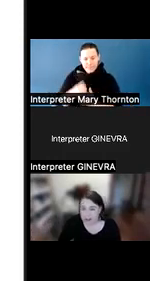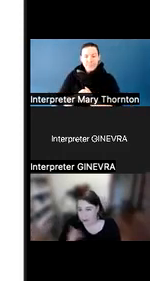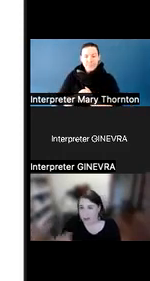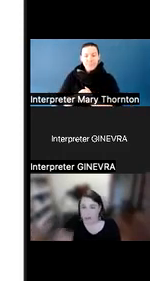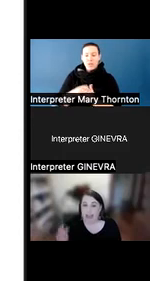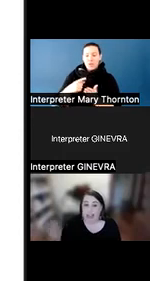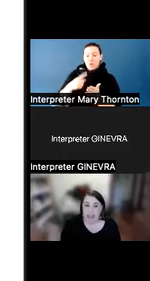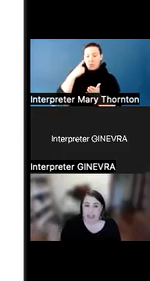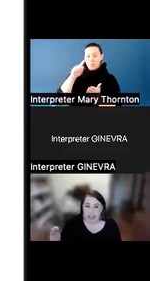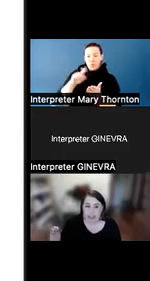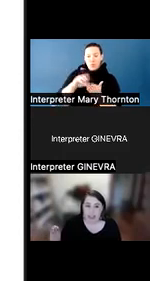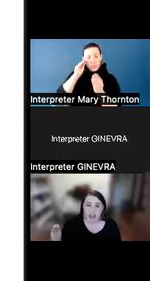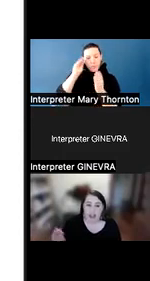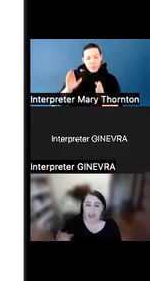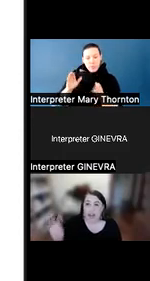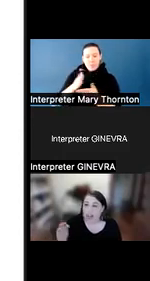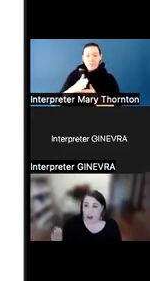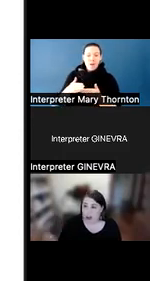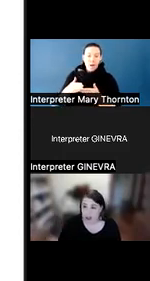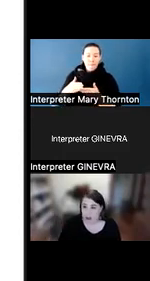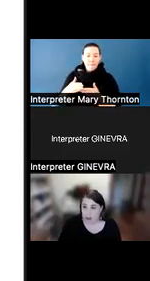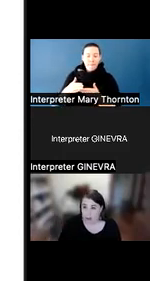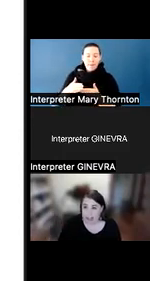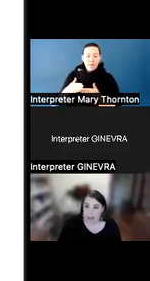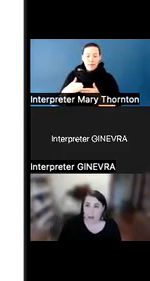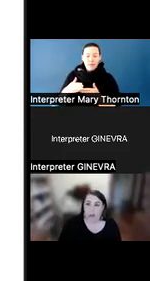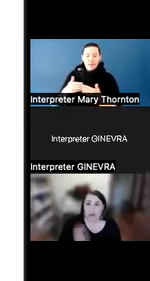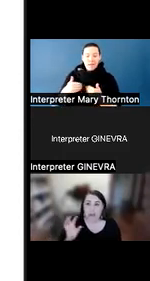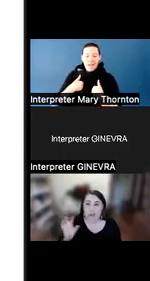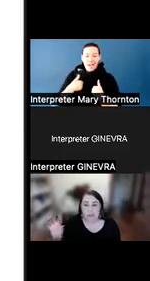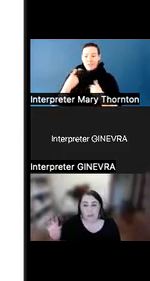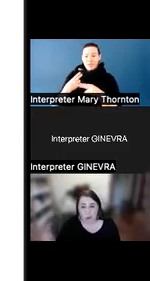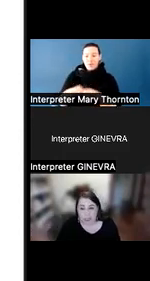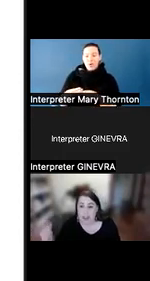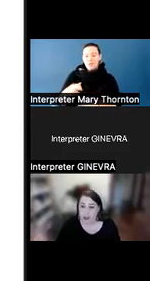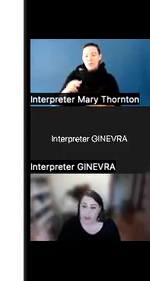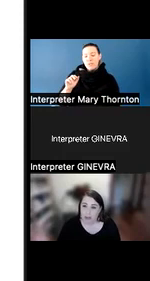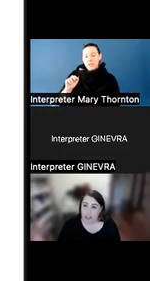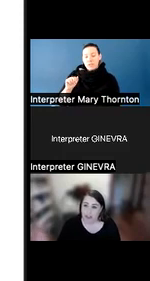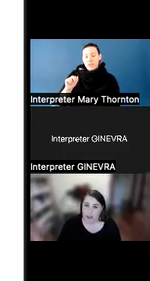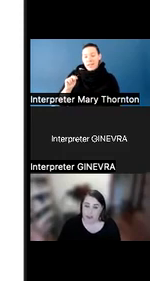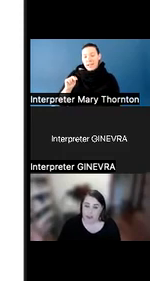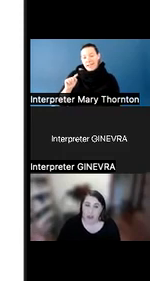or we call them antecedents-- that are not in our control. And so there's only so much we can do--